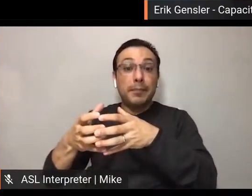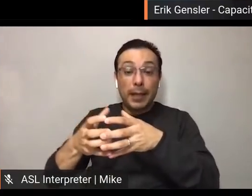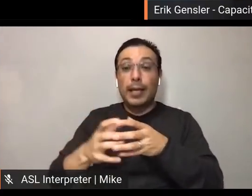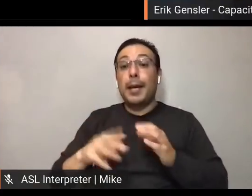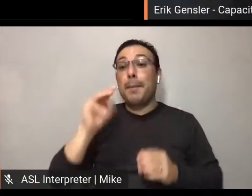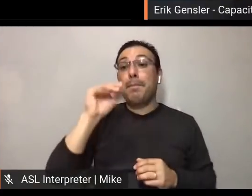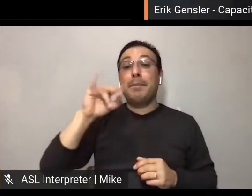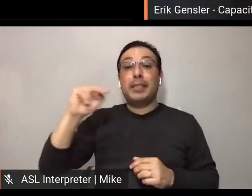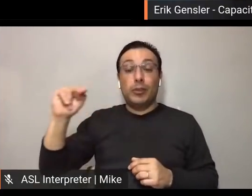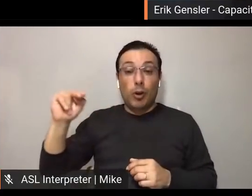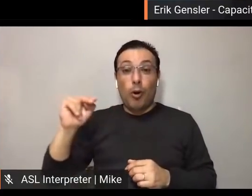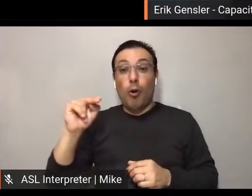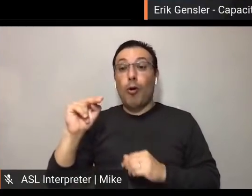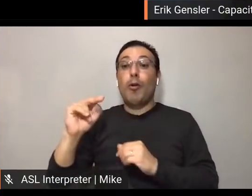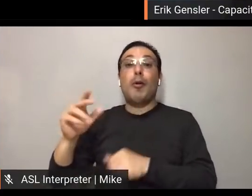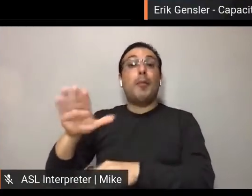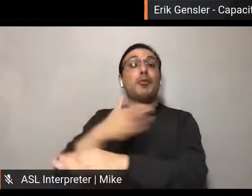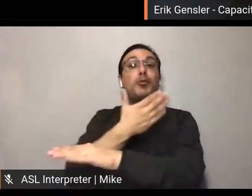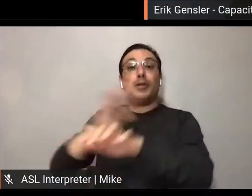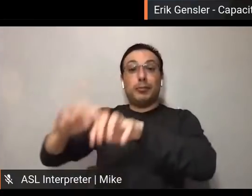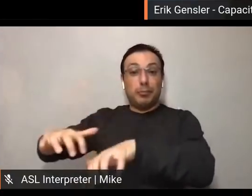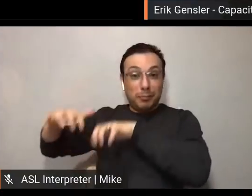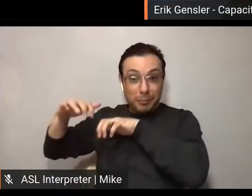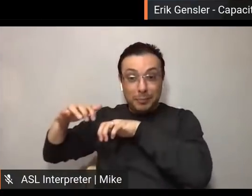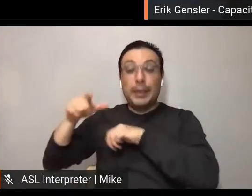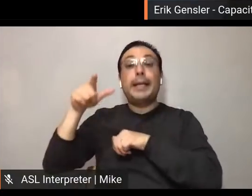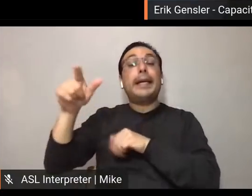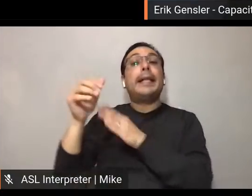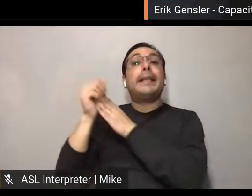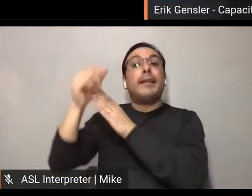Jen Keavy is the director of marketing, Isaac Risseeuw